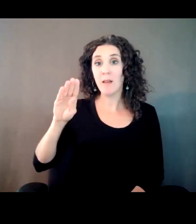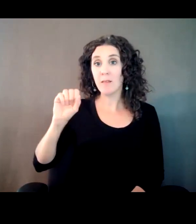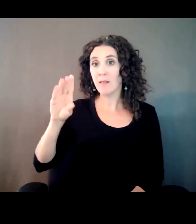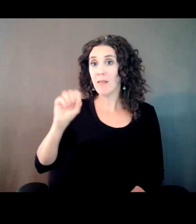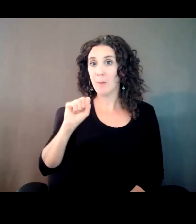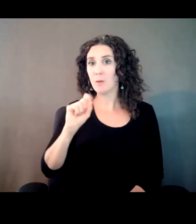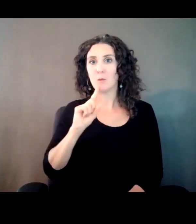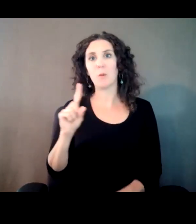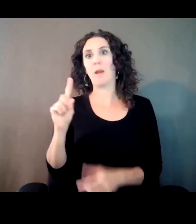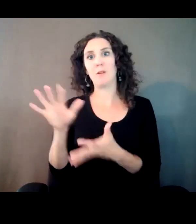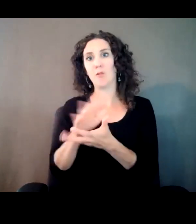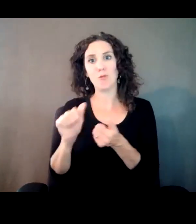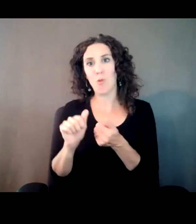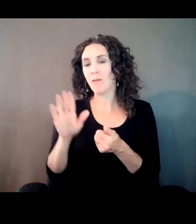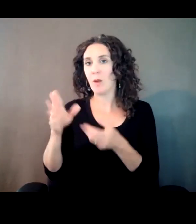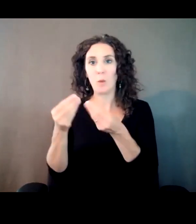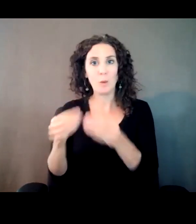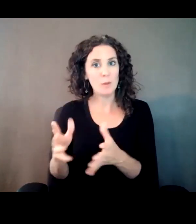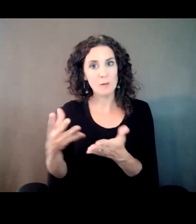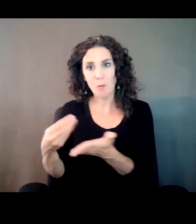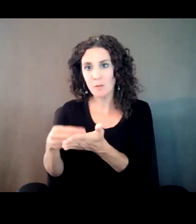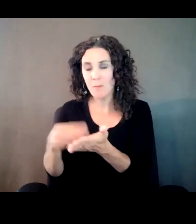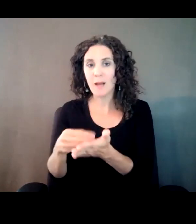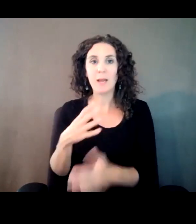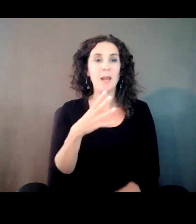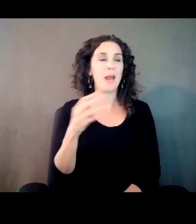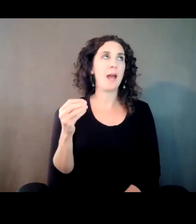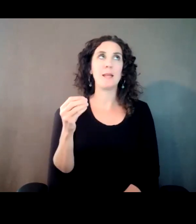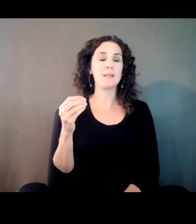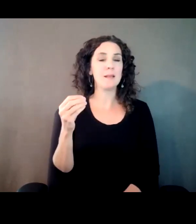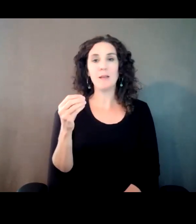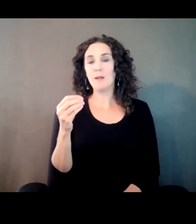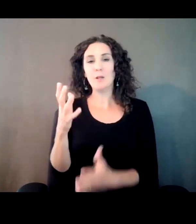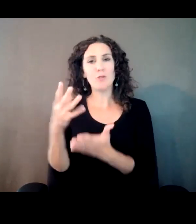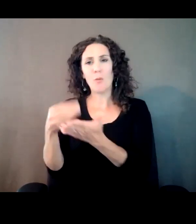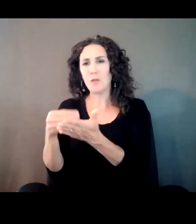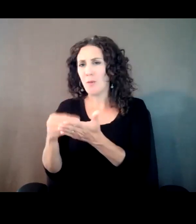was getting crushed they were losing tons of revenue from something going on and the